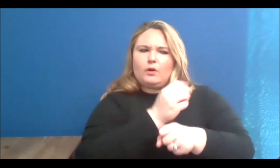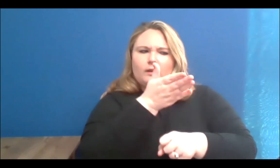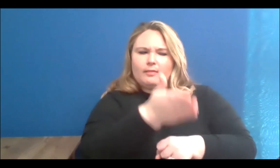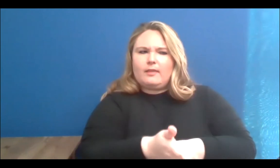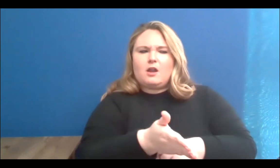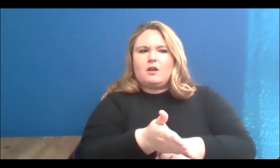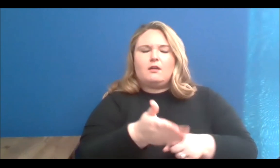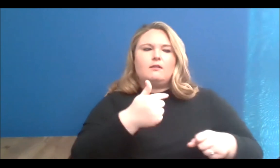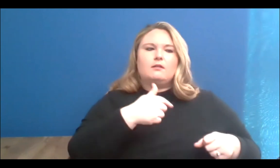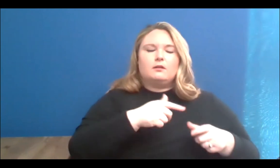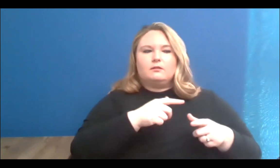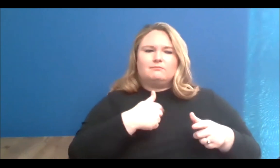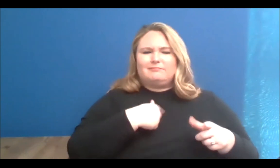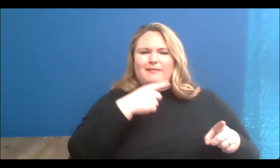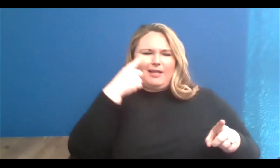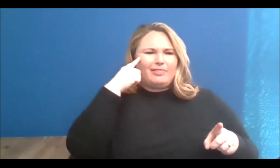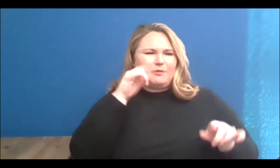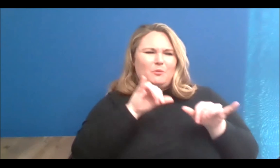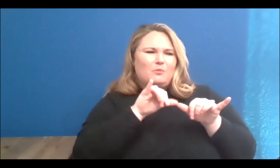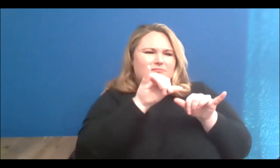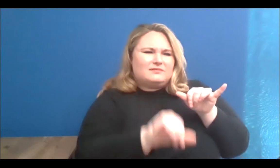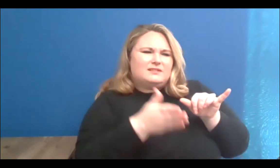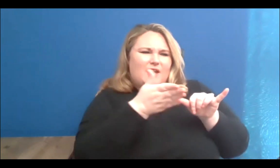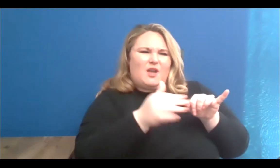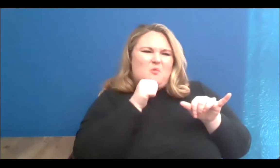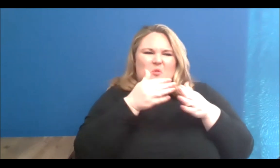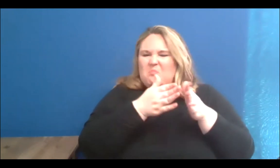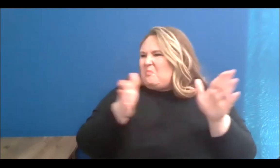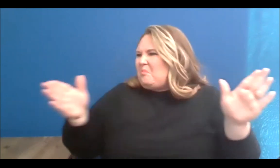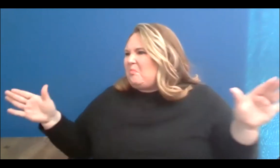and not really expand past that. And when I started to look for opportunities